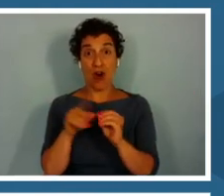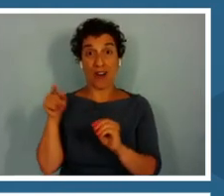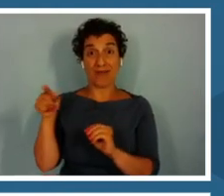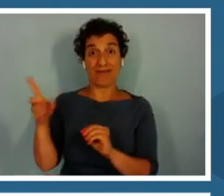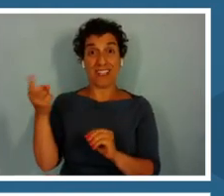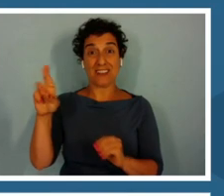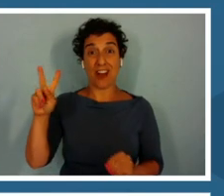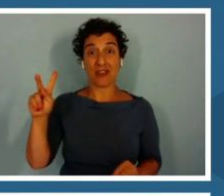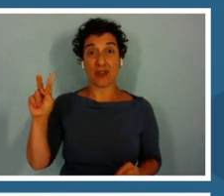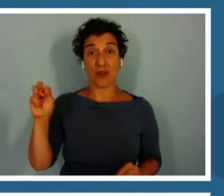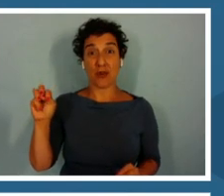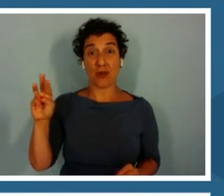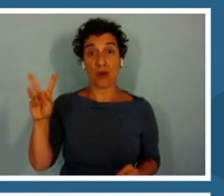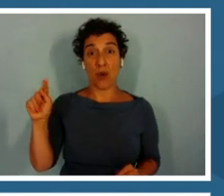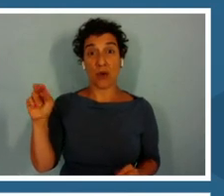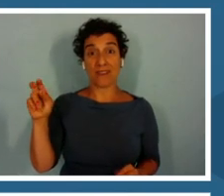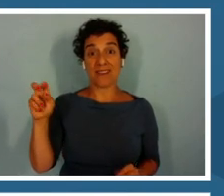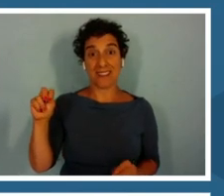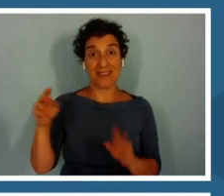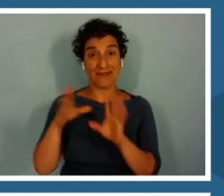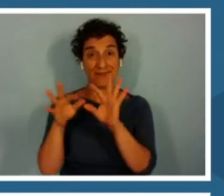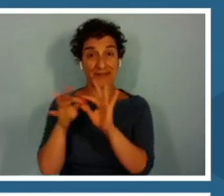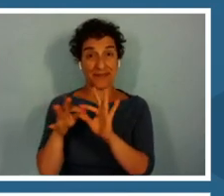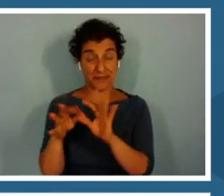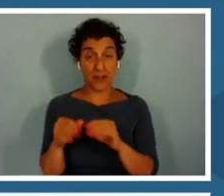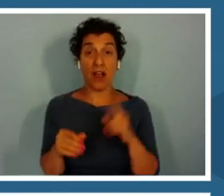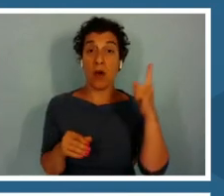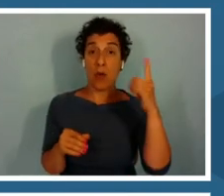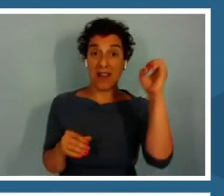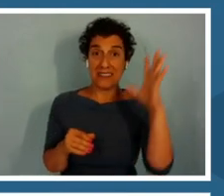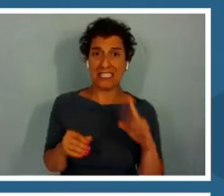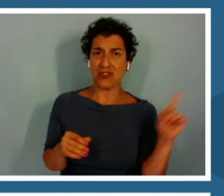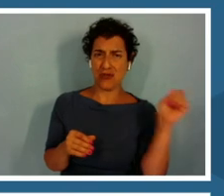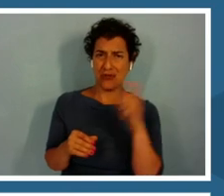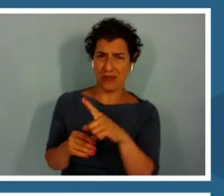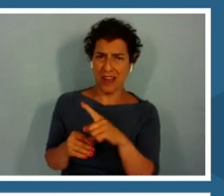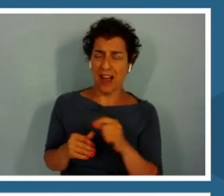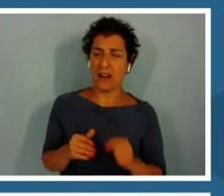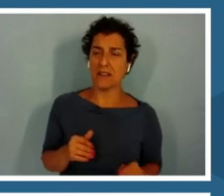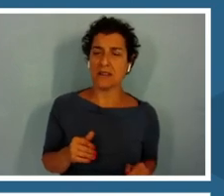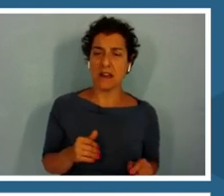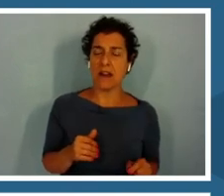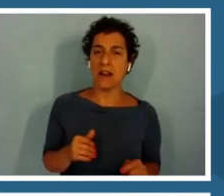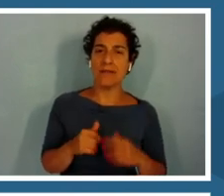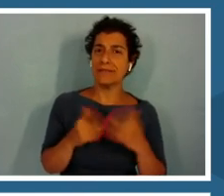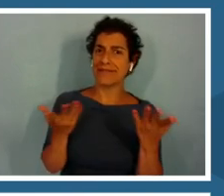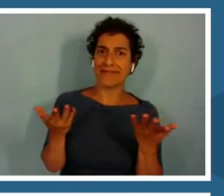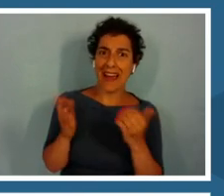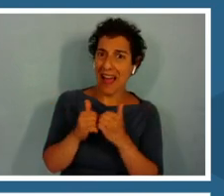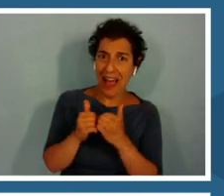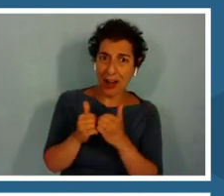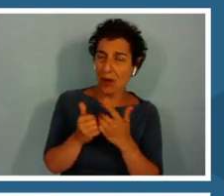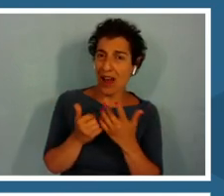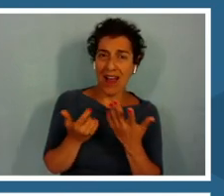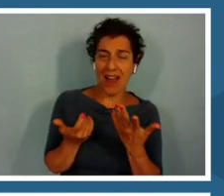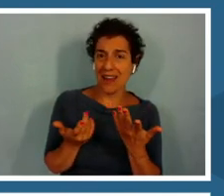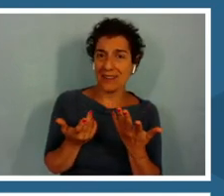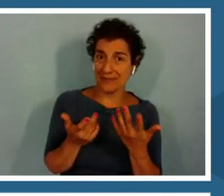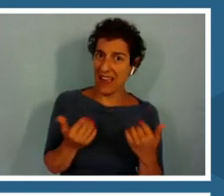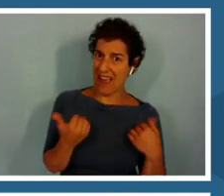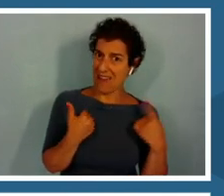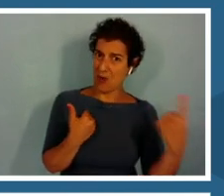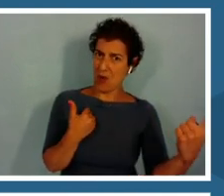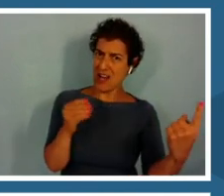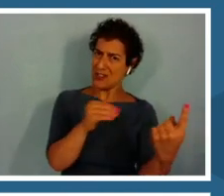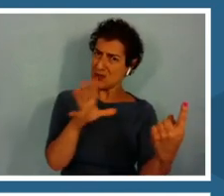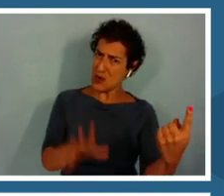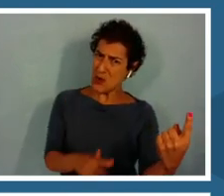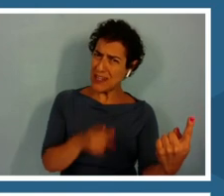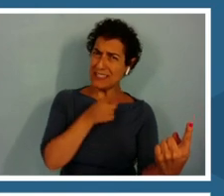She said, one of the teachers asked, how do I get -- I have this one student that will